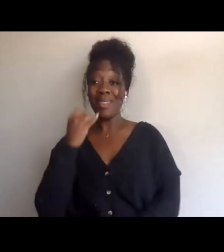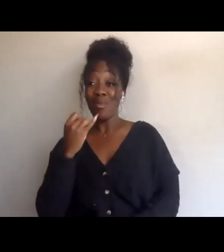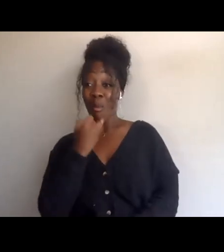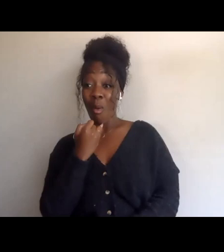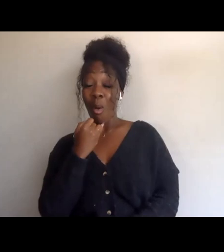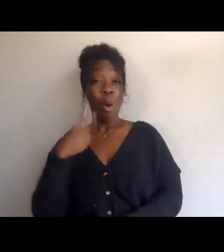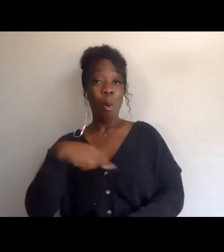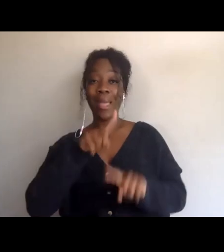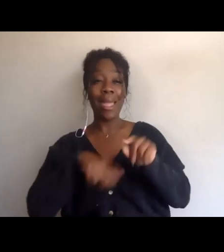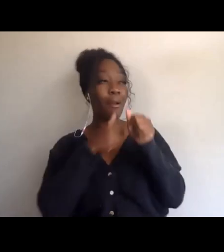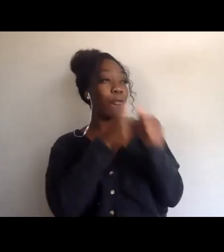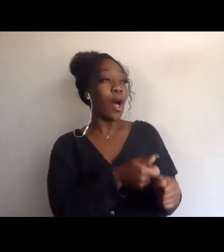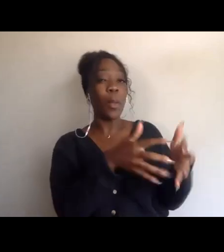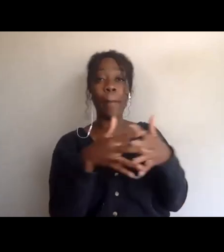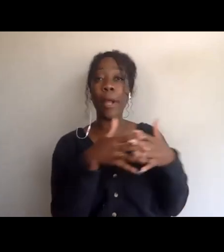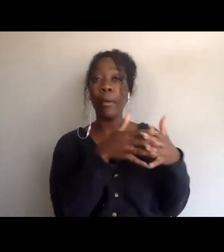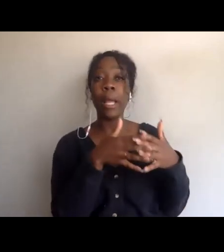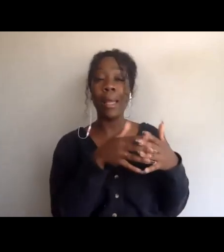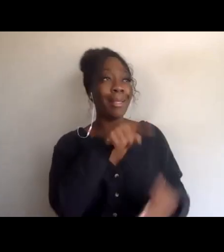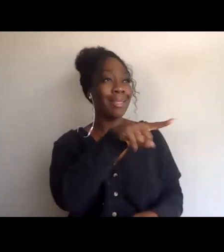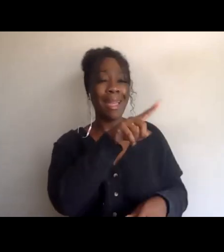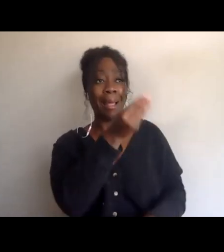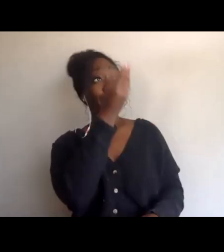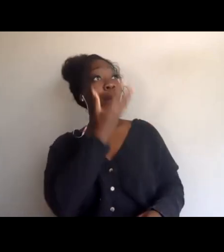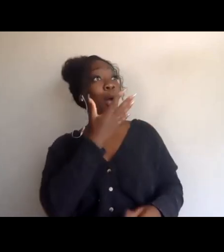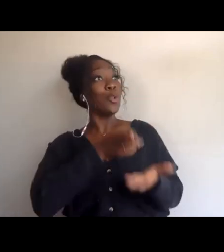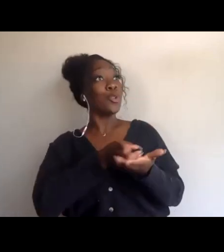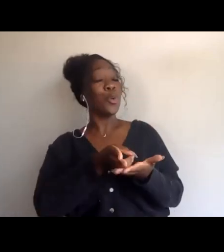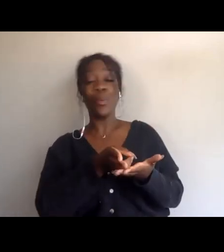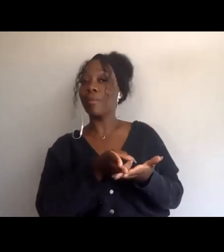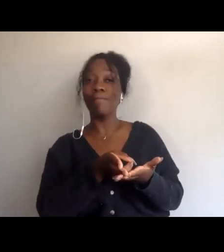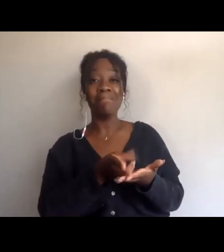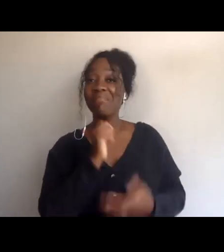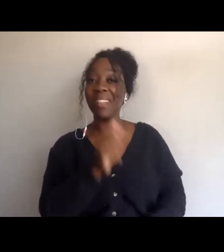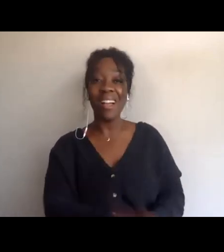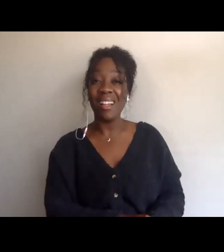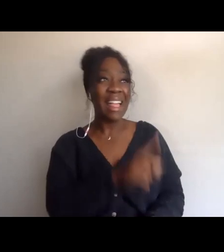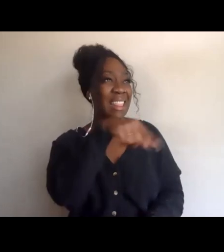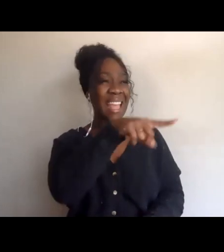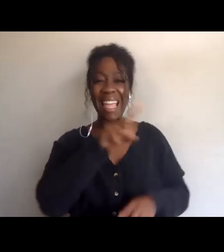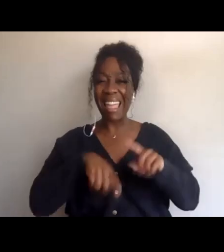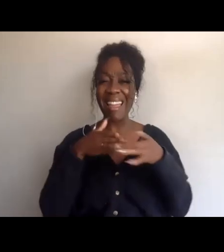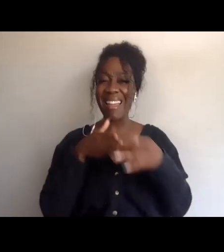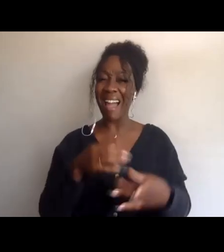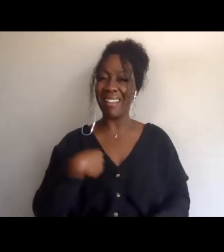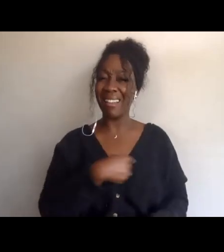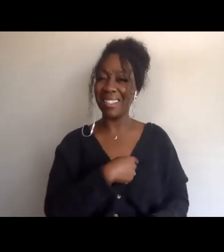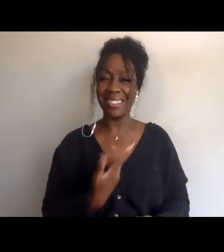we can't look to steer our moral compass, because we are in the same boat.